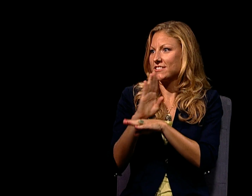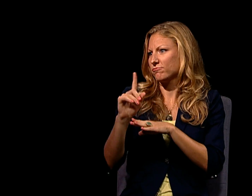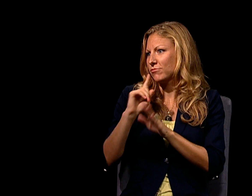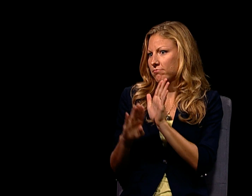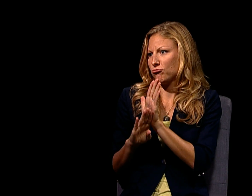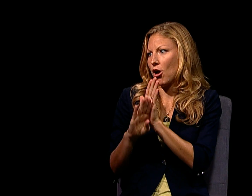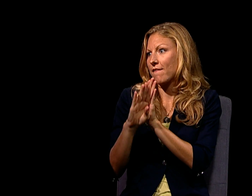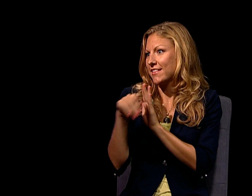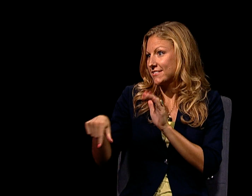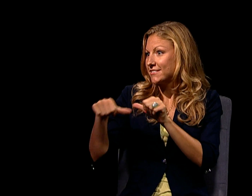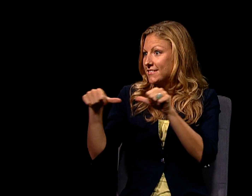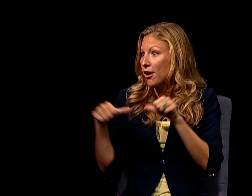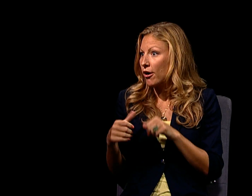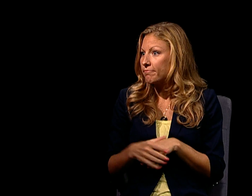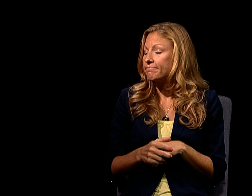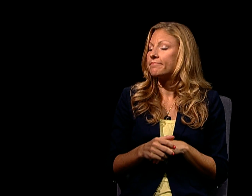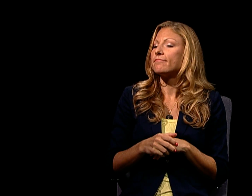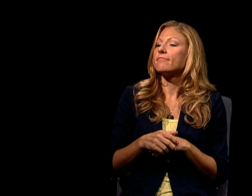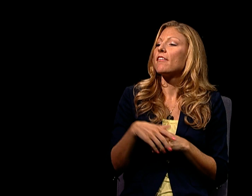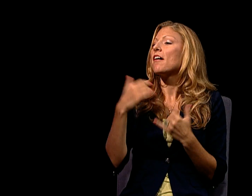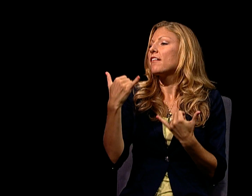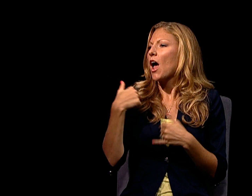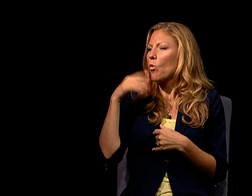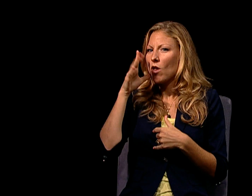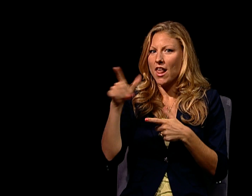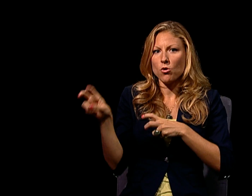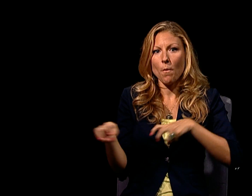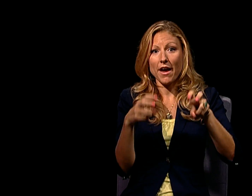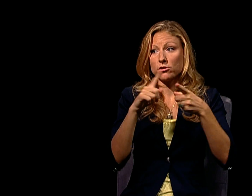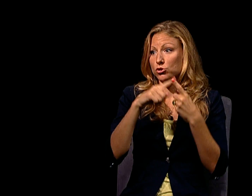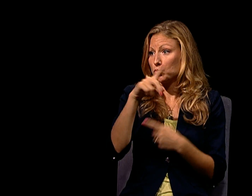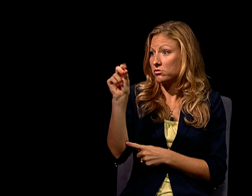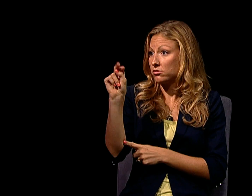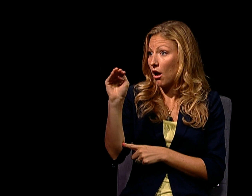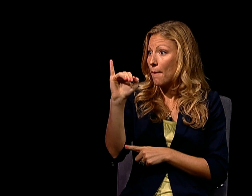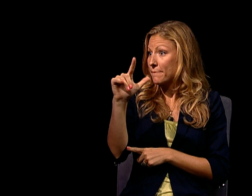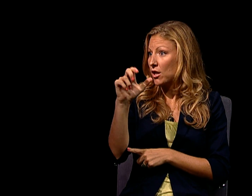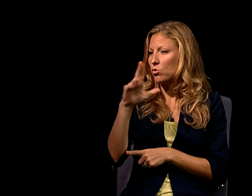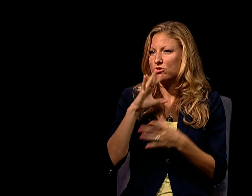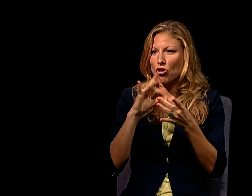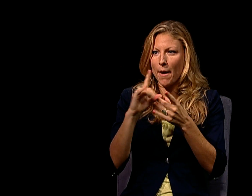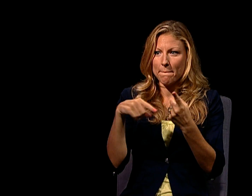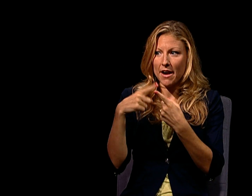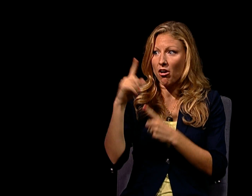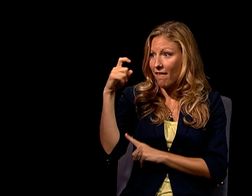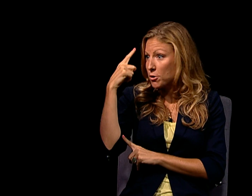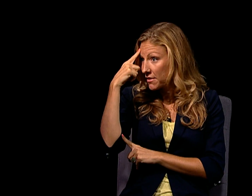OBVIOUSLY, I CAN SEE THAT LOCAL BUSINESS IS REALLY GROWING IN THIS AREA. I'D LIKE TO GO AHEAD AND CUT TO DON MILLER,